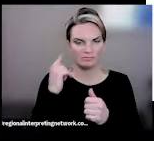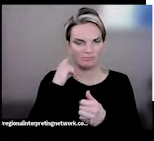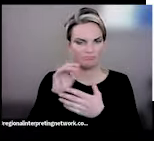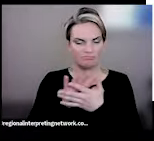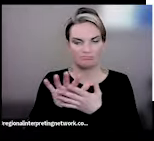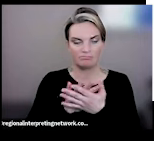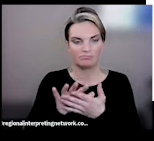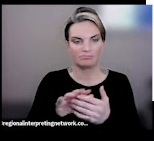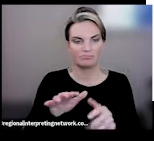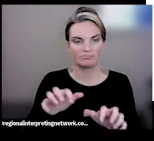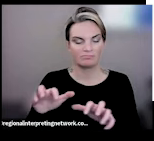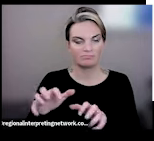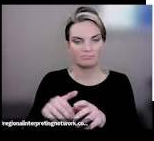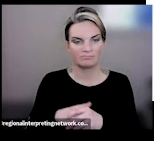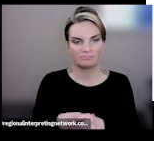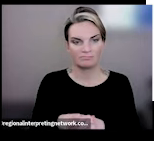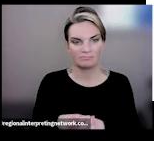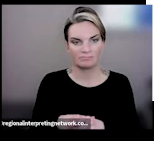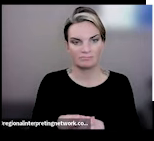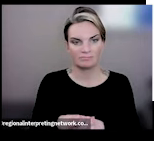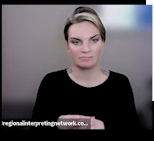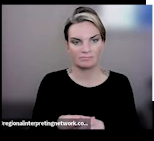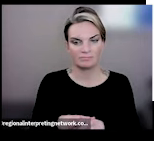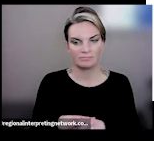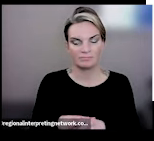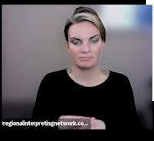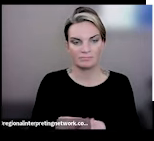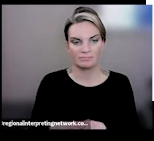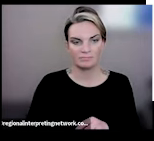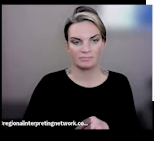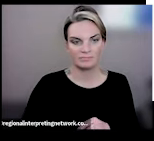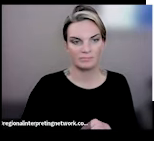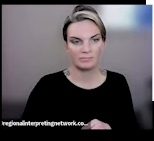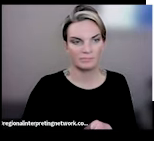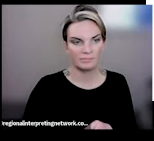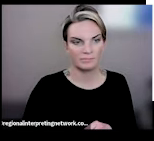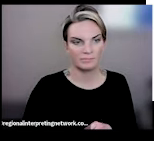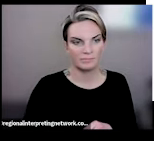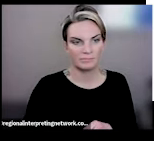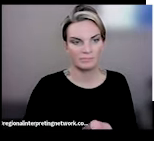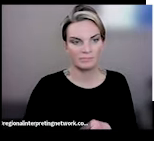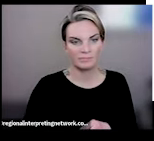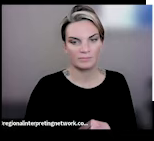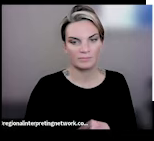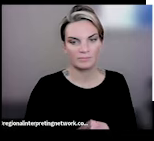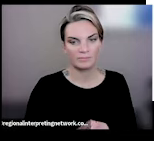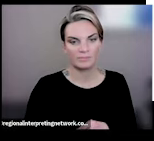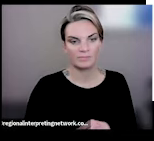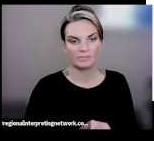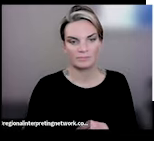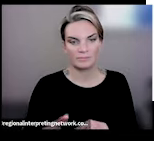I wanted to talk too about how else we can meet our nutritional needs